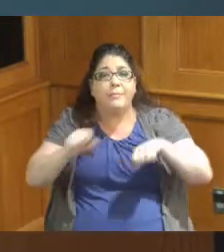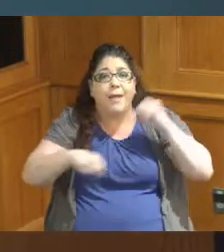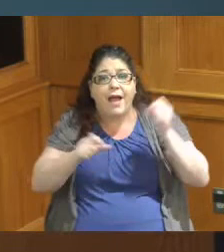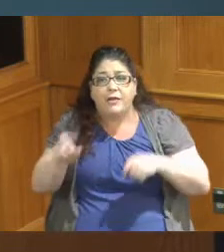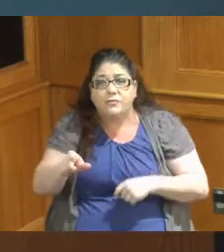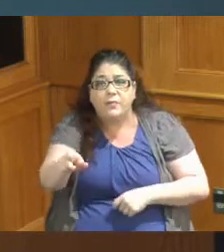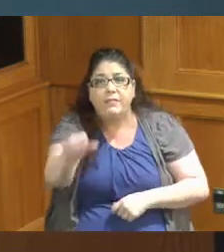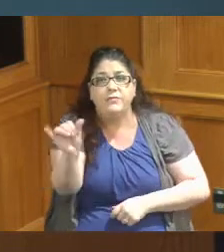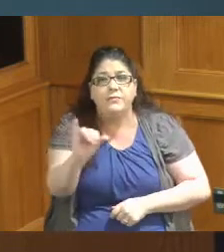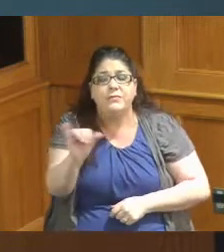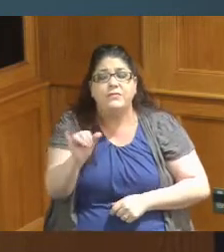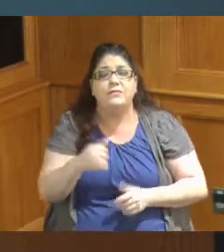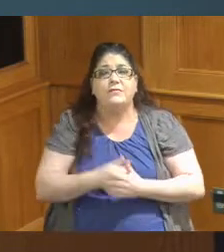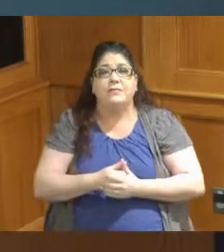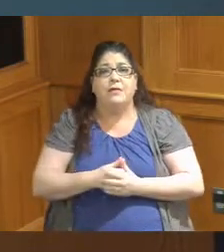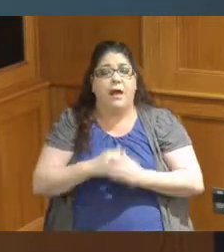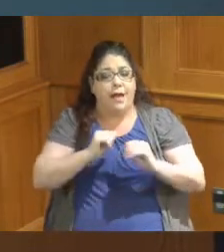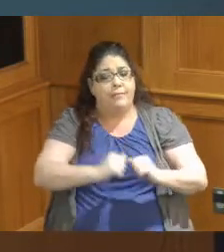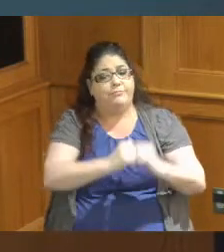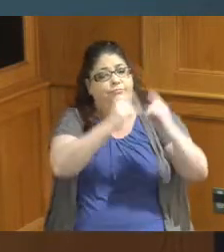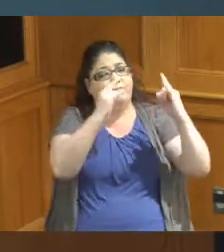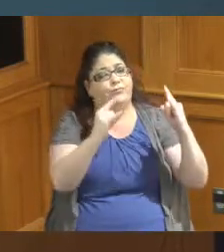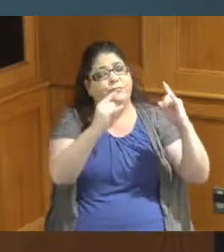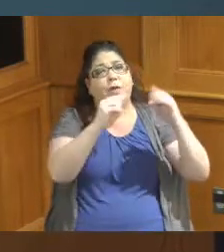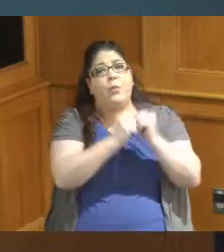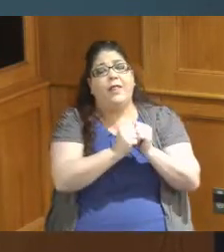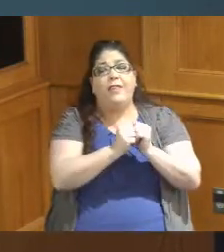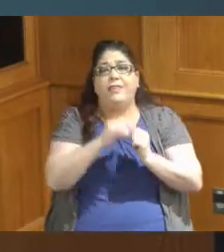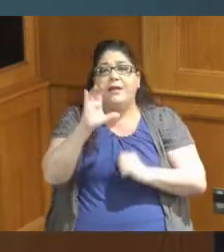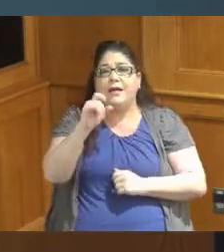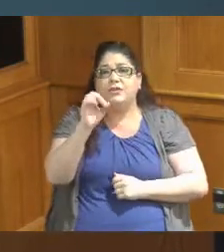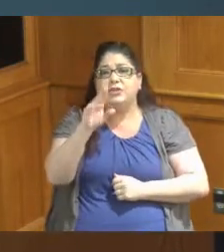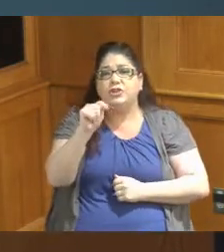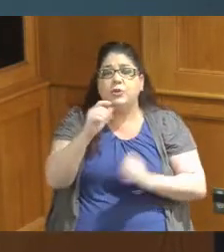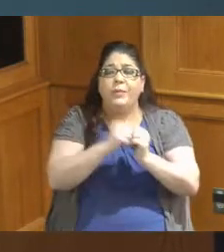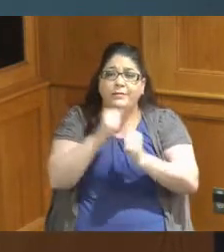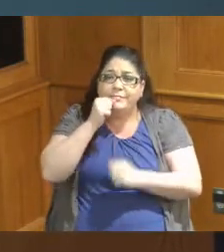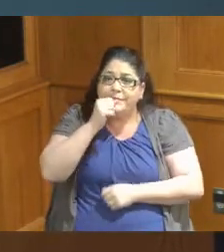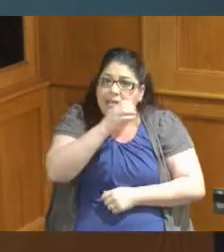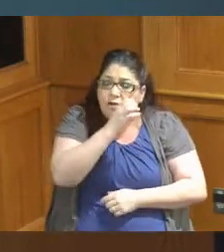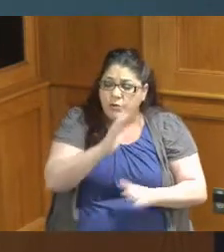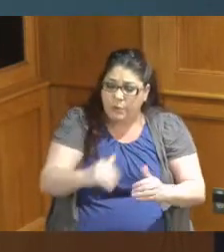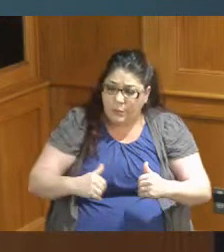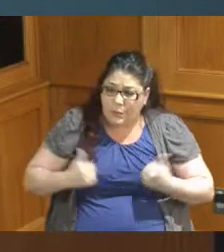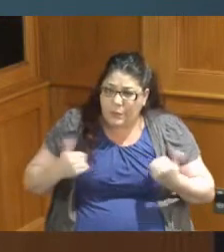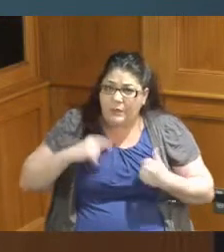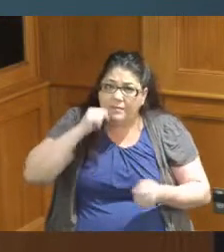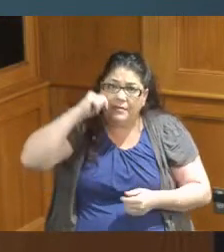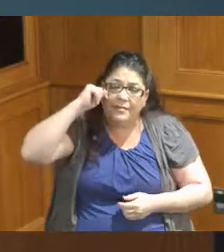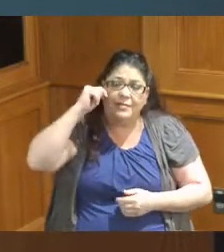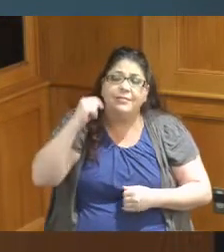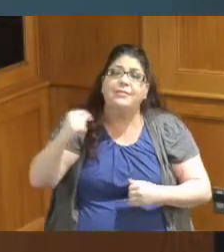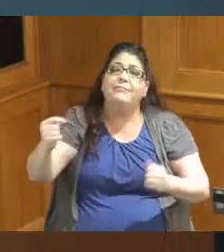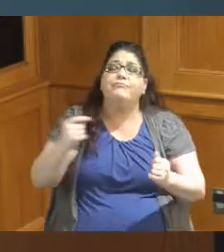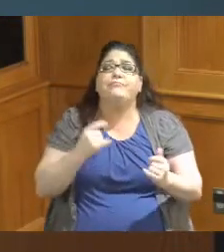to put a pavilion where they can have concerts for senior citizens and youth and unfortunately